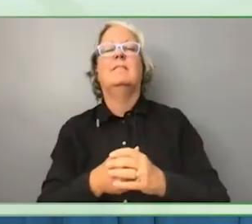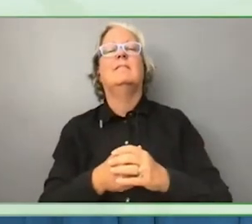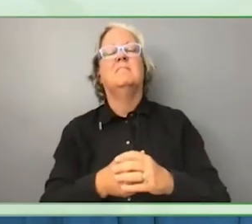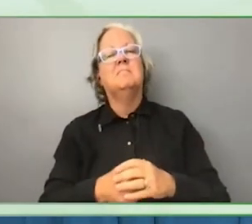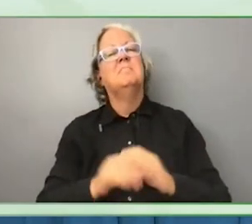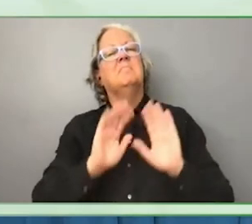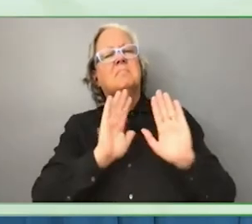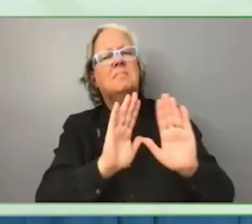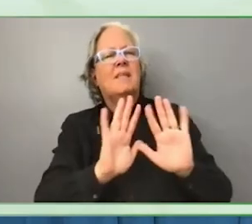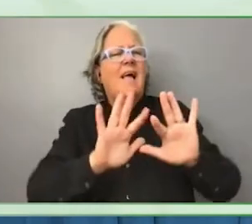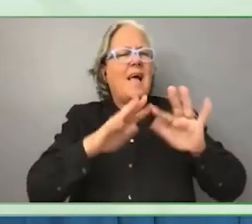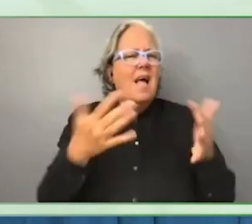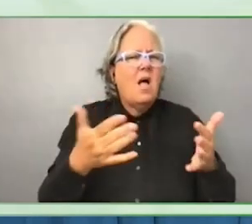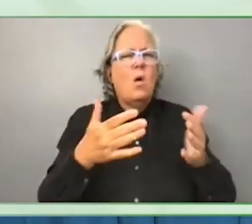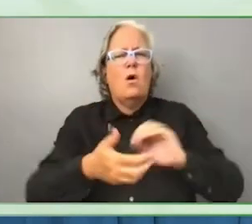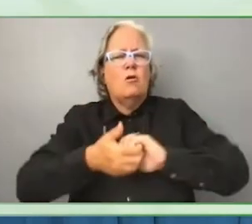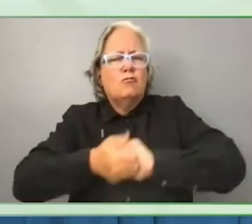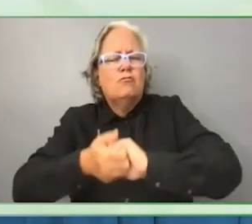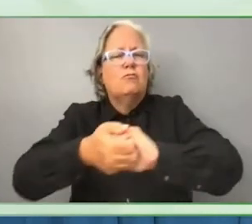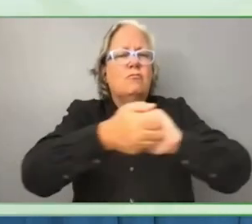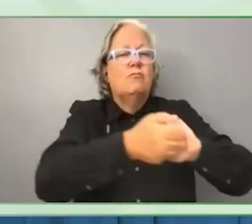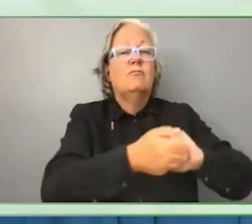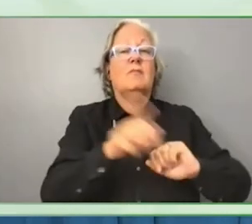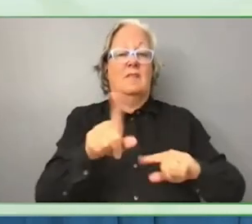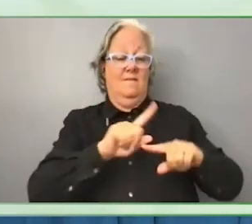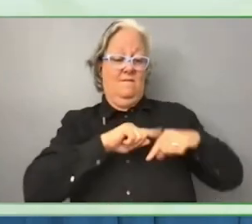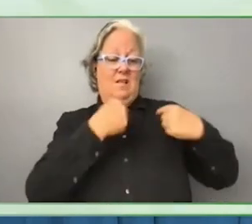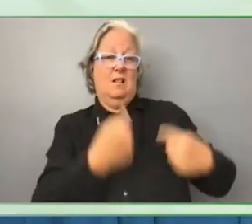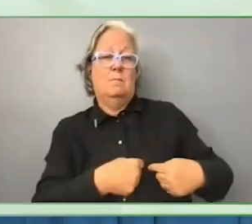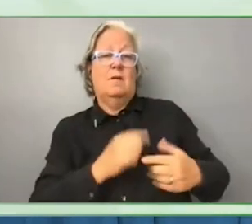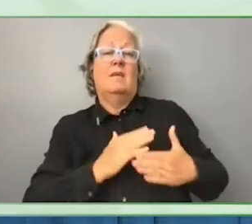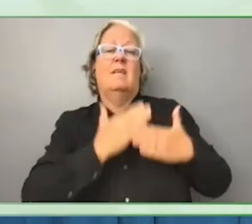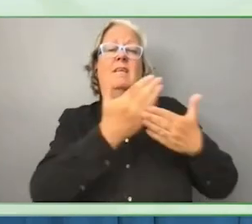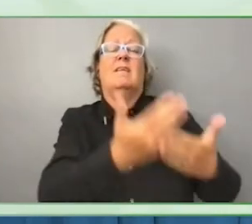The philanthropic sector is diverse and you would have heard of